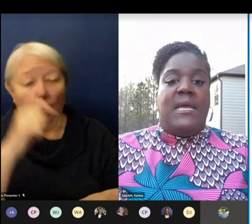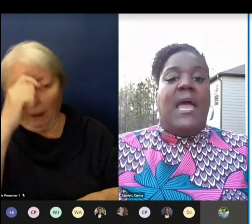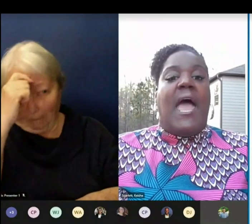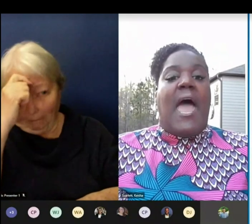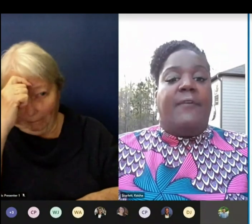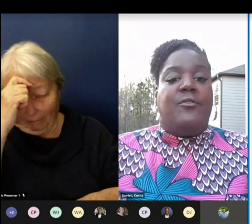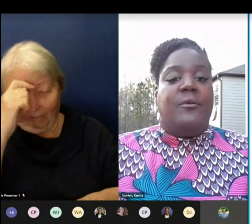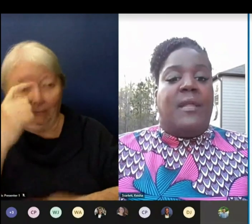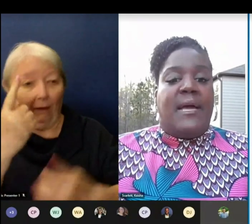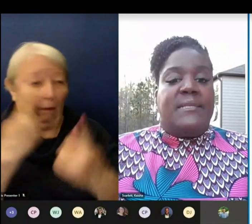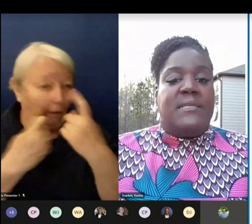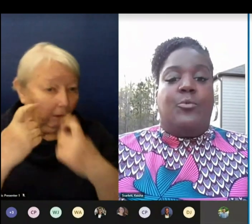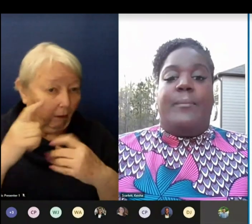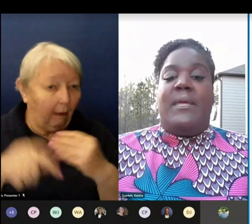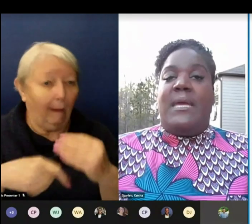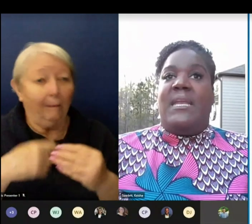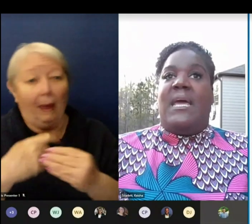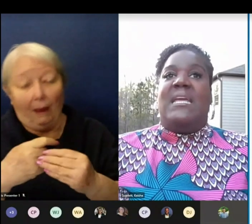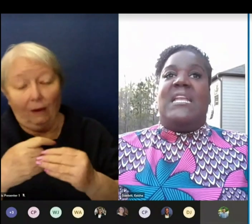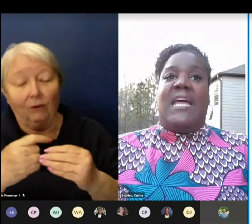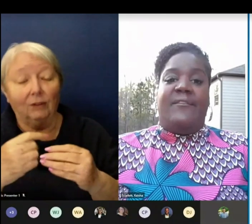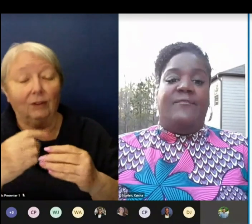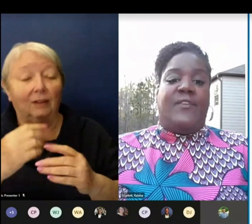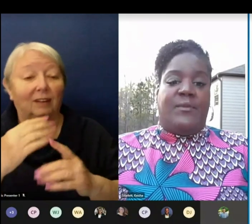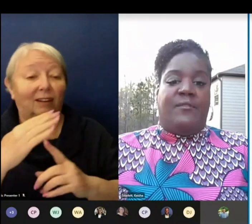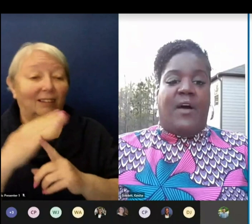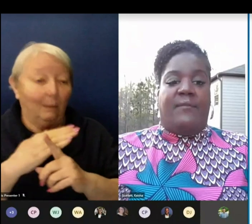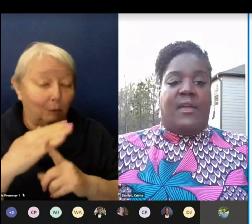Afternoon classes will begin at 11:55 a.m.